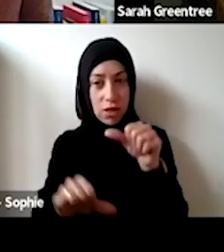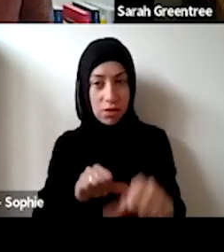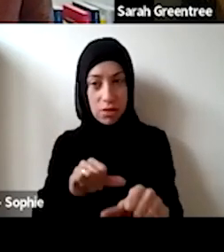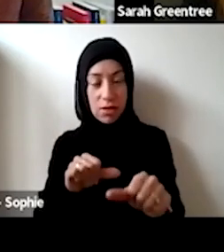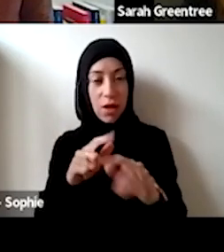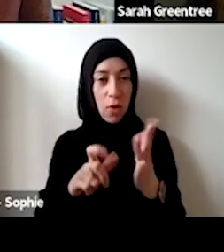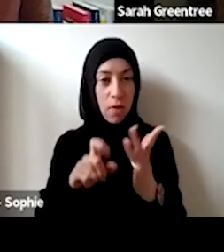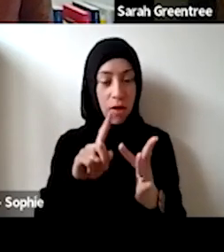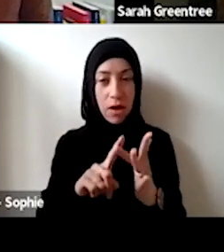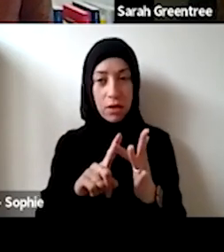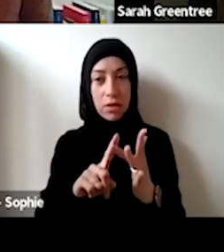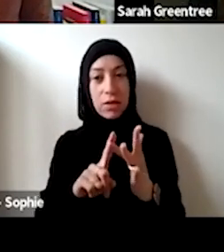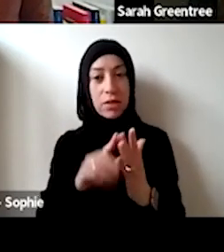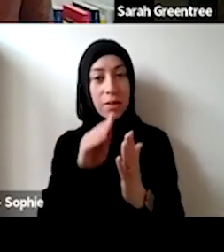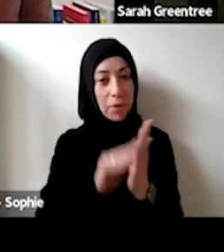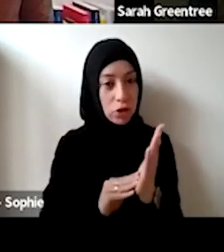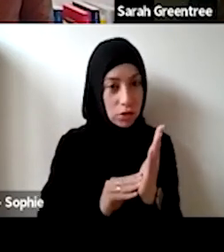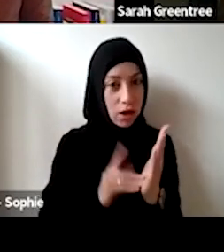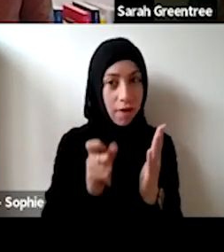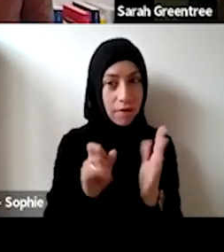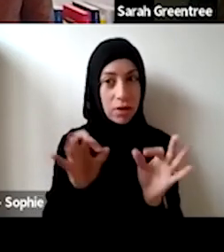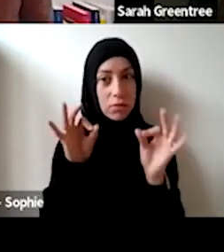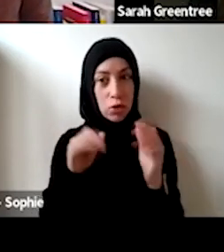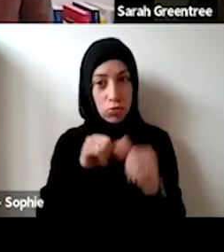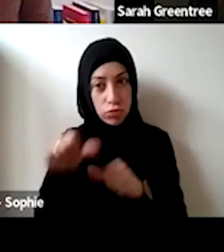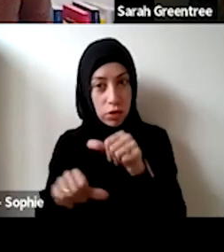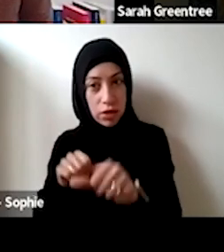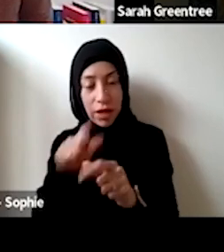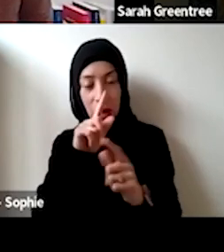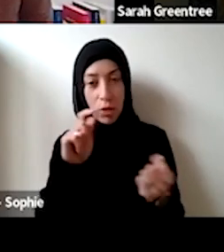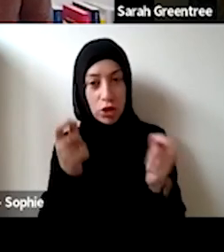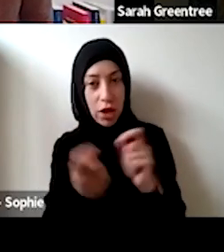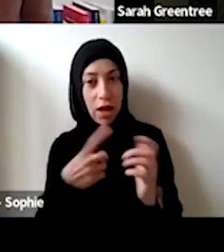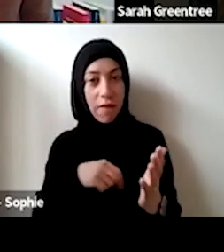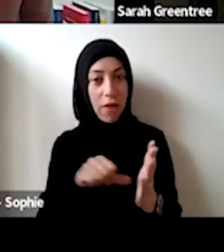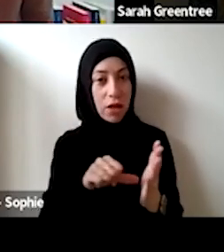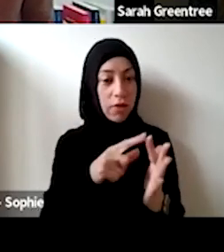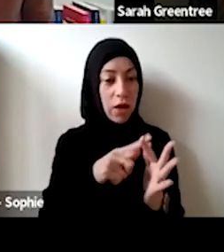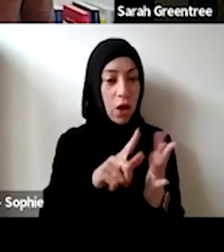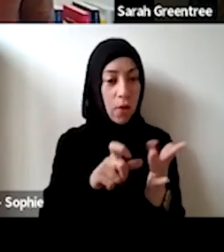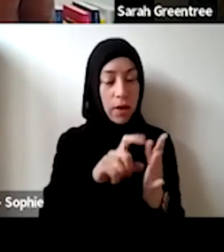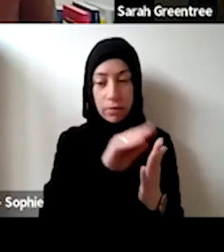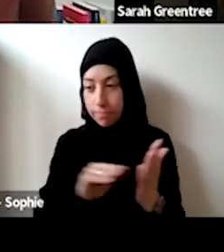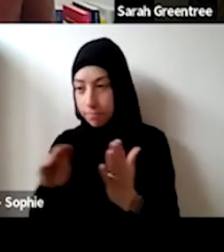In particular, is there feedback offered on the AI submission. the EOI application, in particular is there feedback offered on the EOI submission? Following this can wish Following this, can we shift our financial ask from AI to the application to take on this feedback?